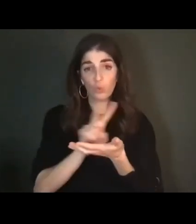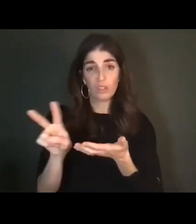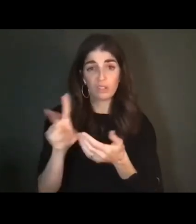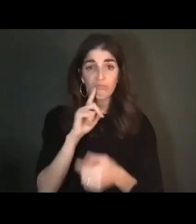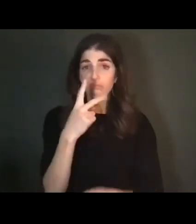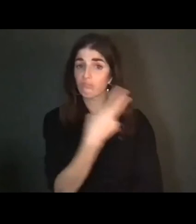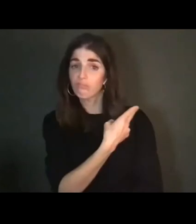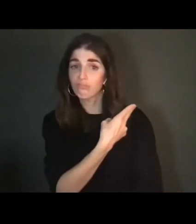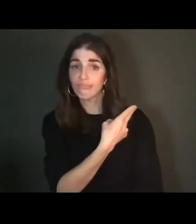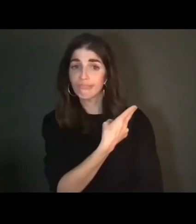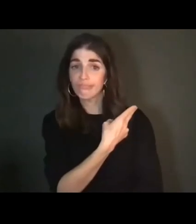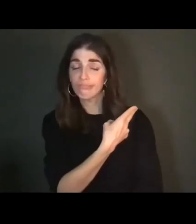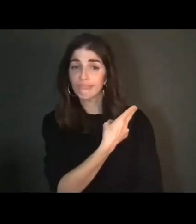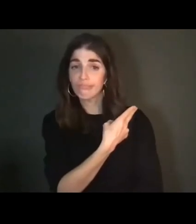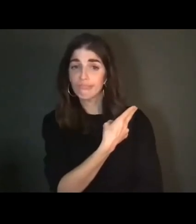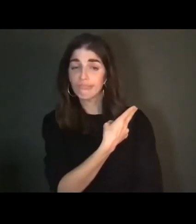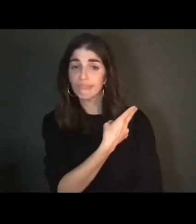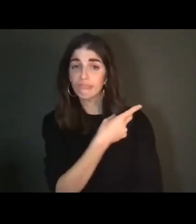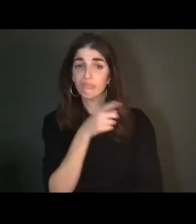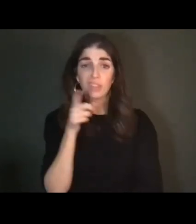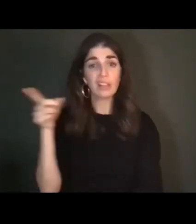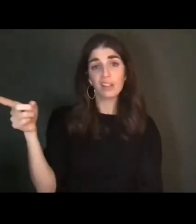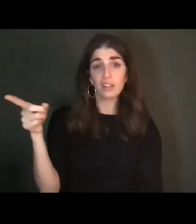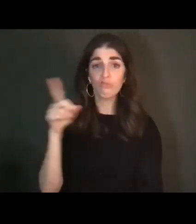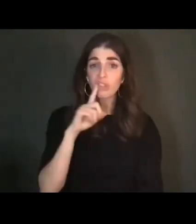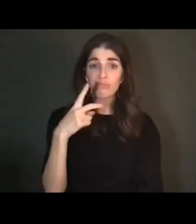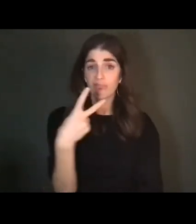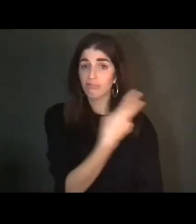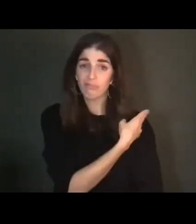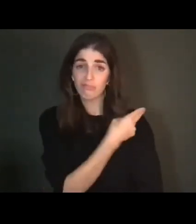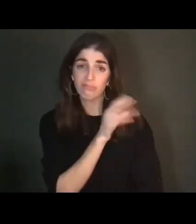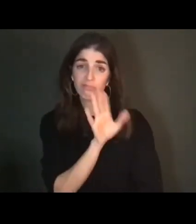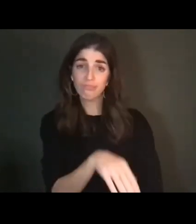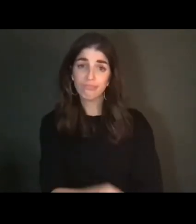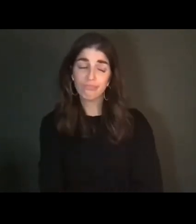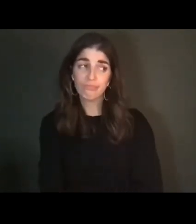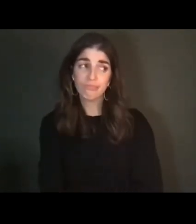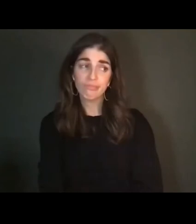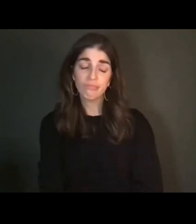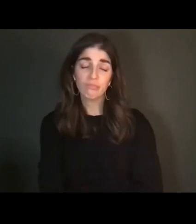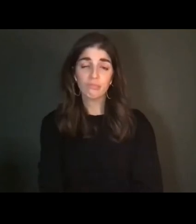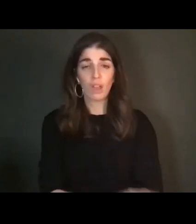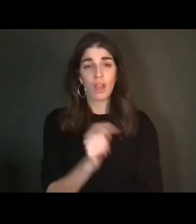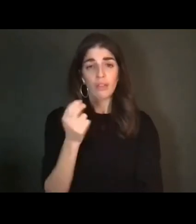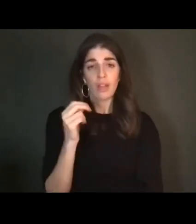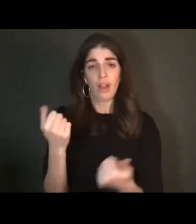all. He basically didn't talk to me at all. And then shit hit the fan. I don't remember